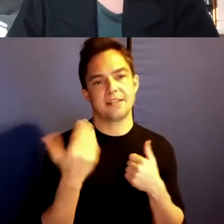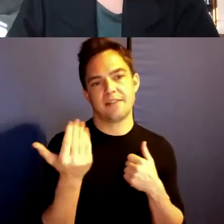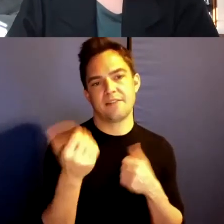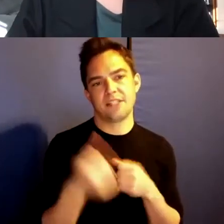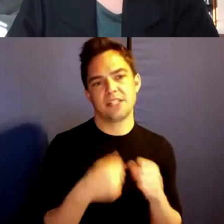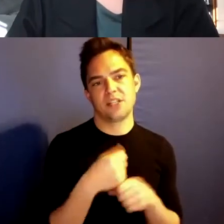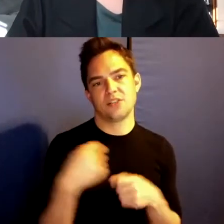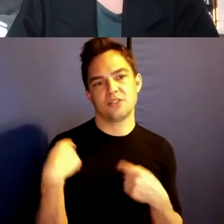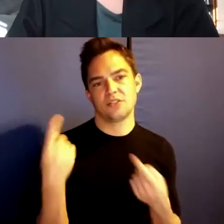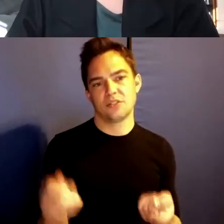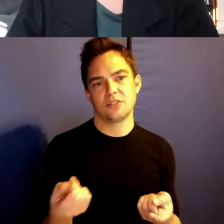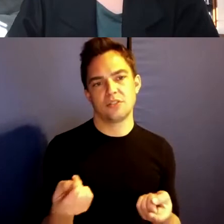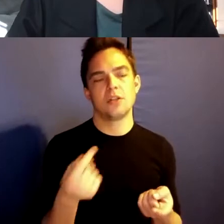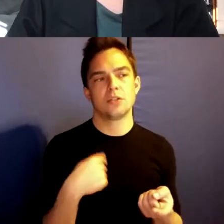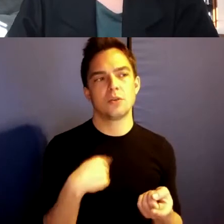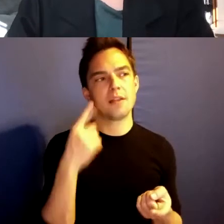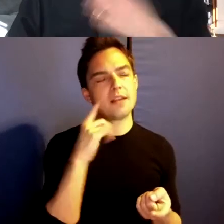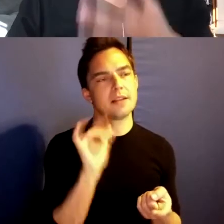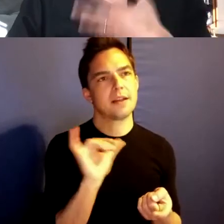And I think that for Nathan, I should introduce Nathan.